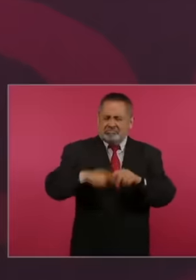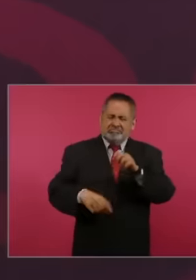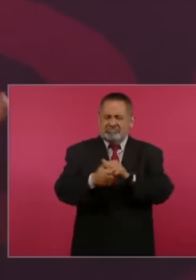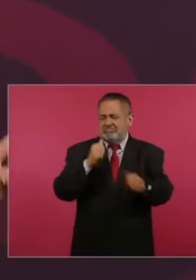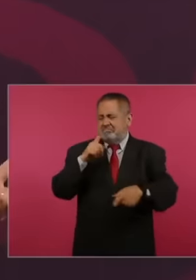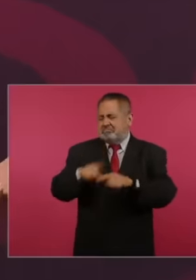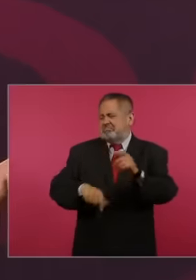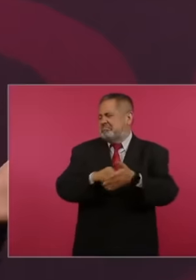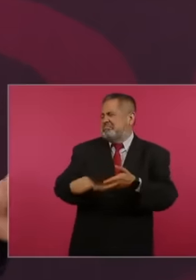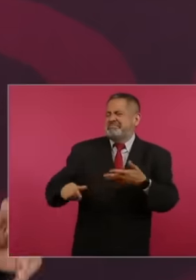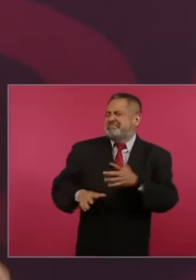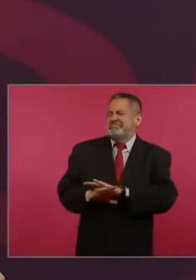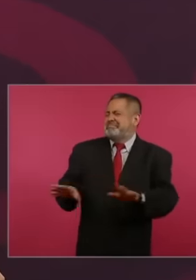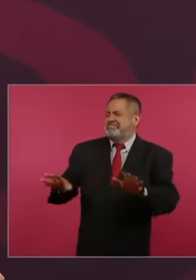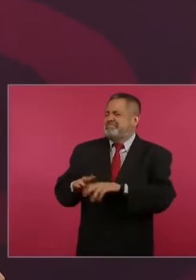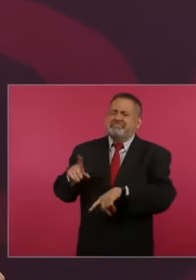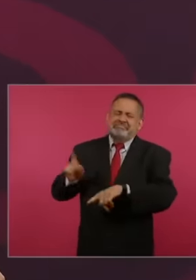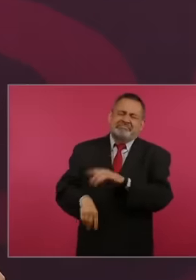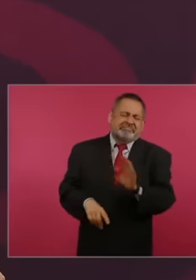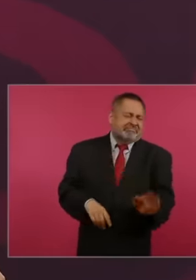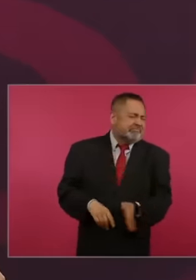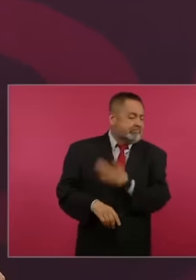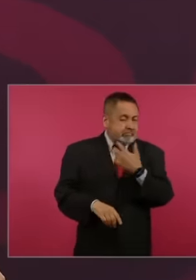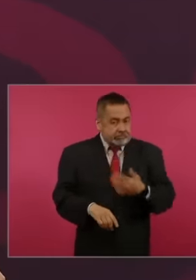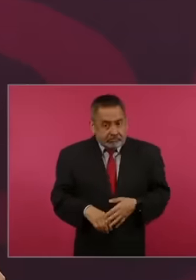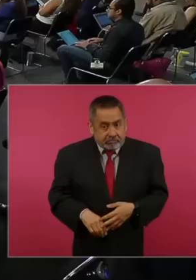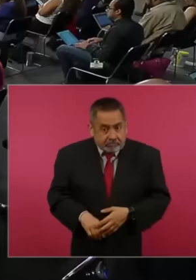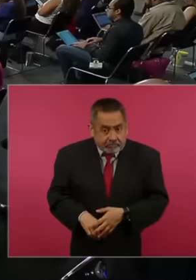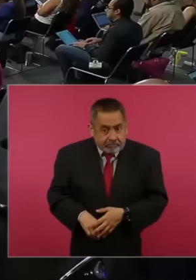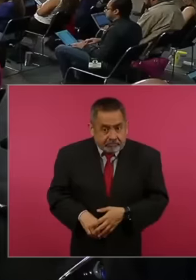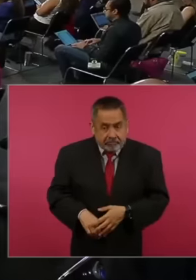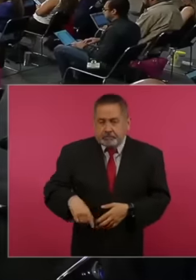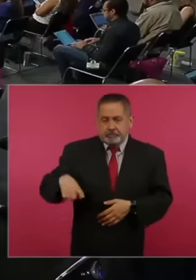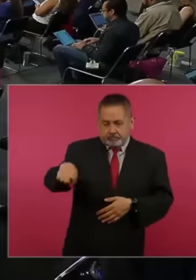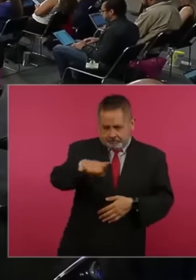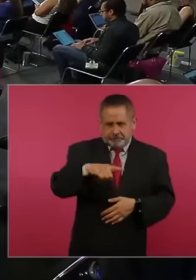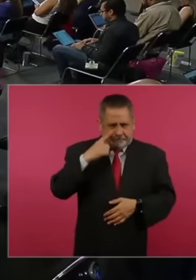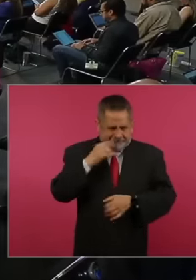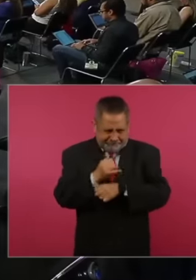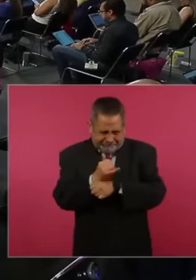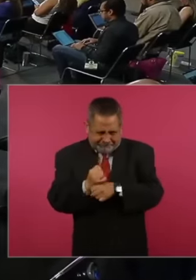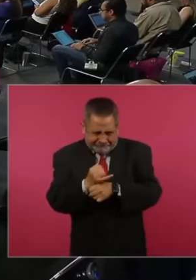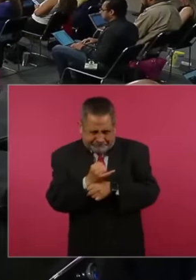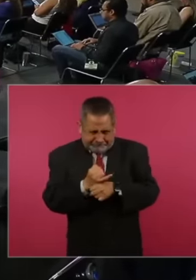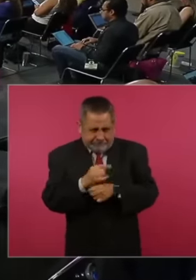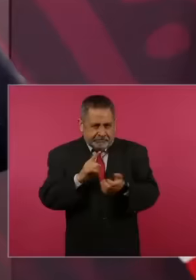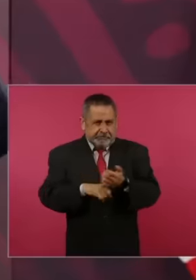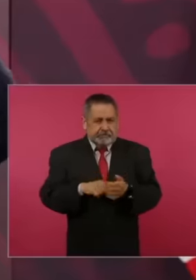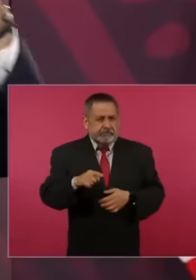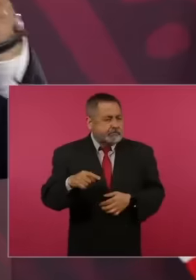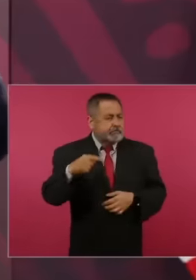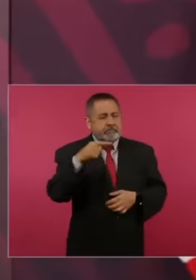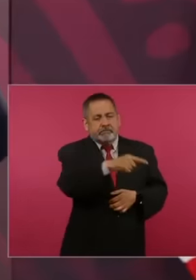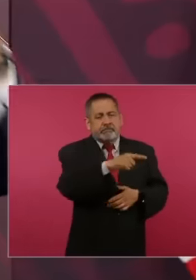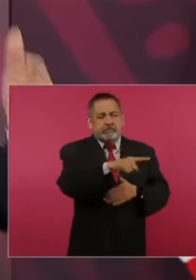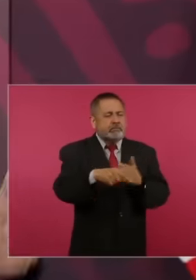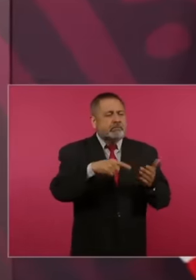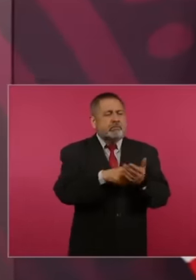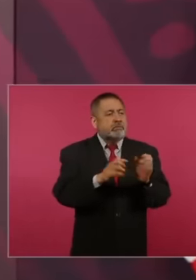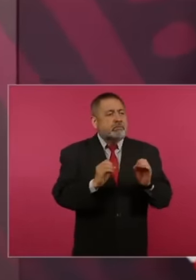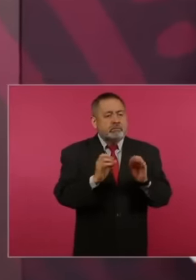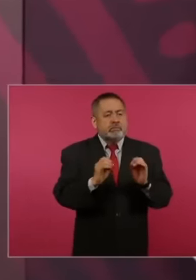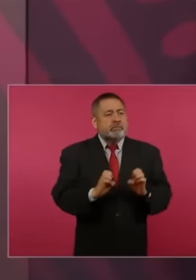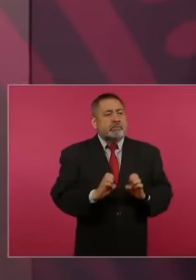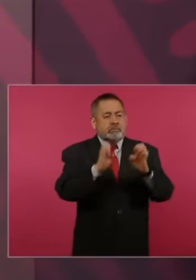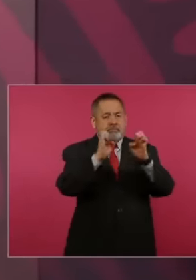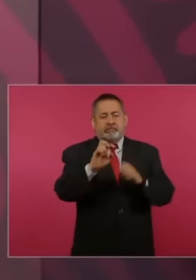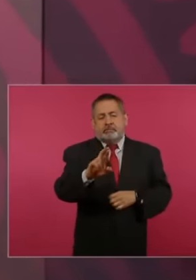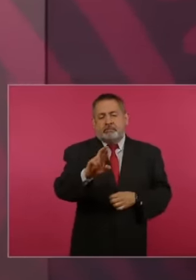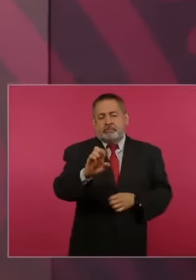investigation there where the reform headquarters is in